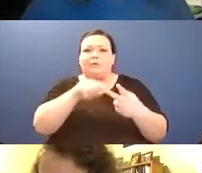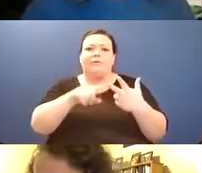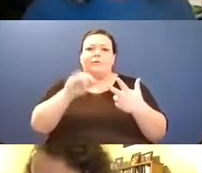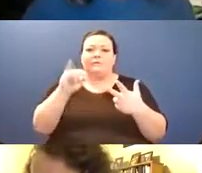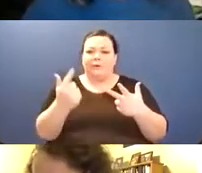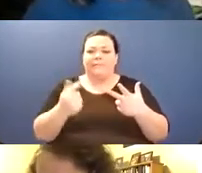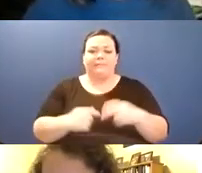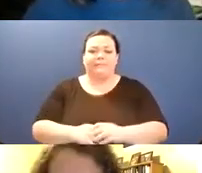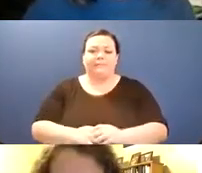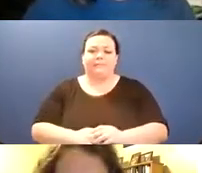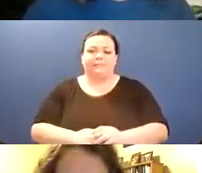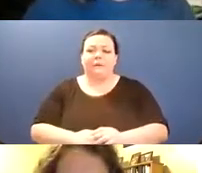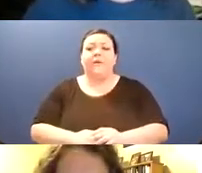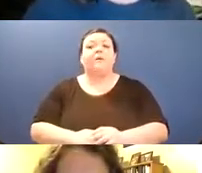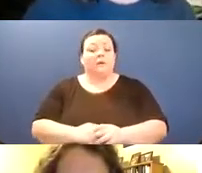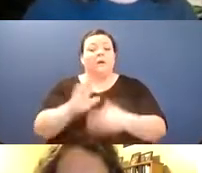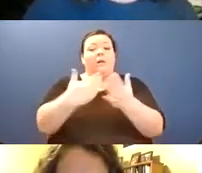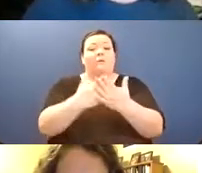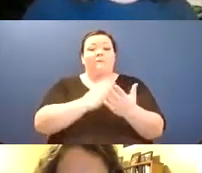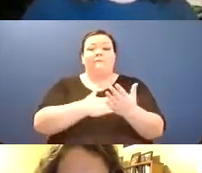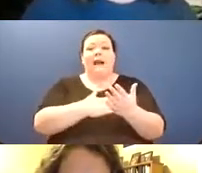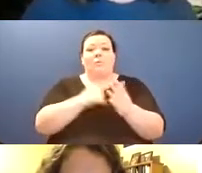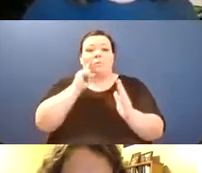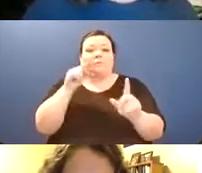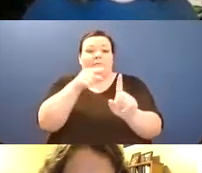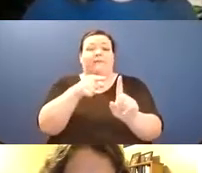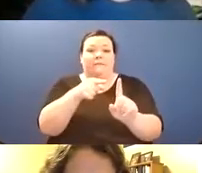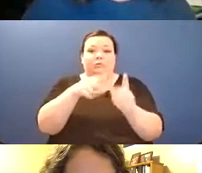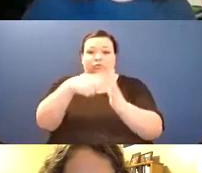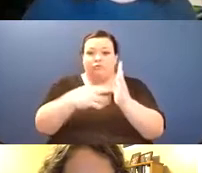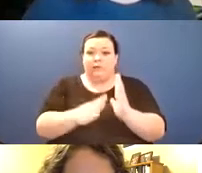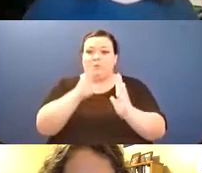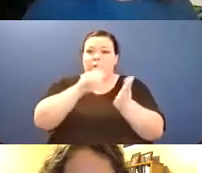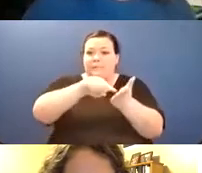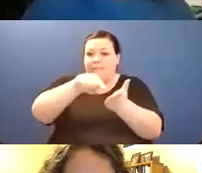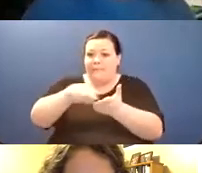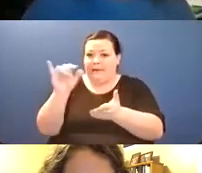things like that so you can find us online and keep up with all the things we're doing, um,